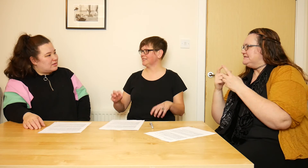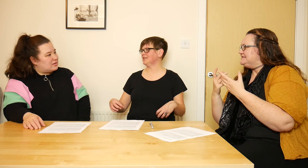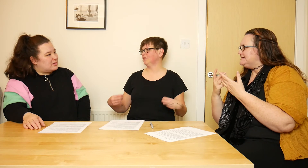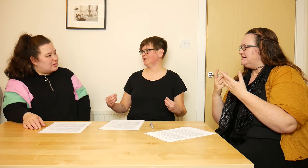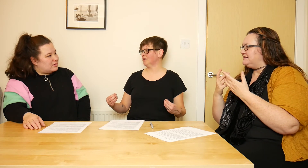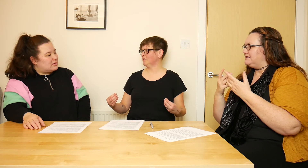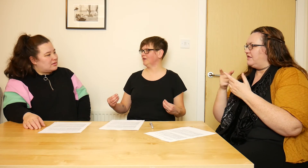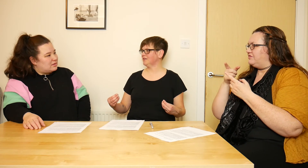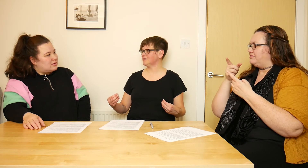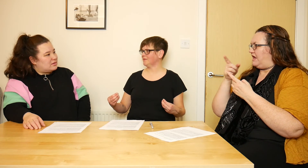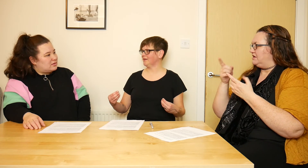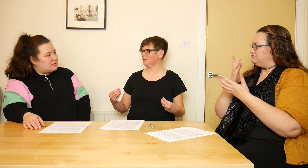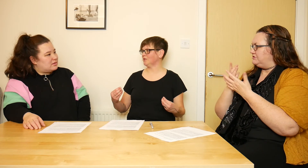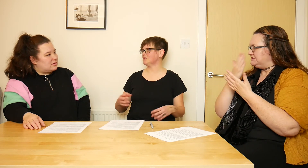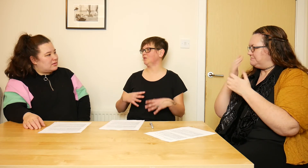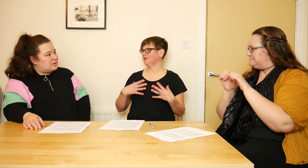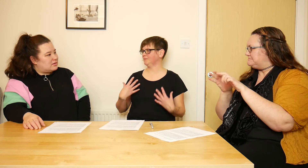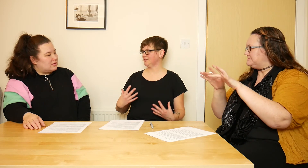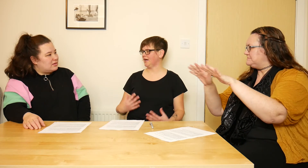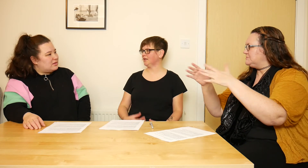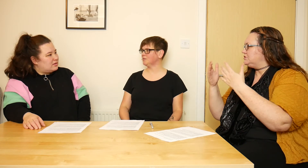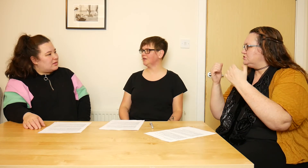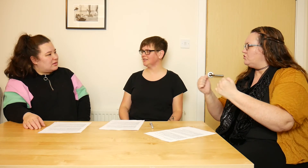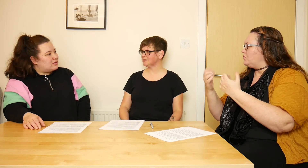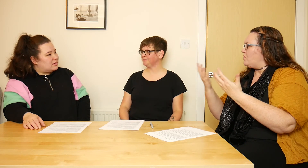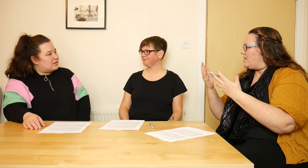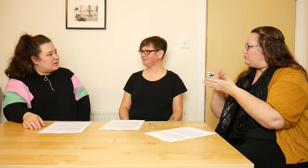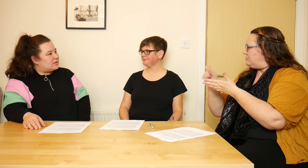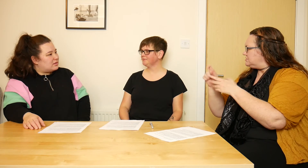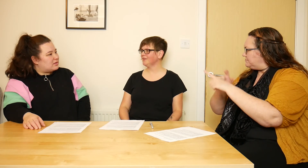It's in written communities, as opposed to in signing communities.